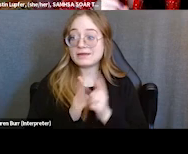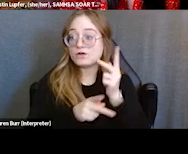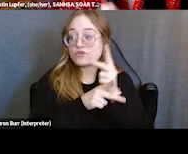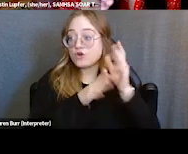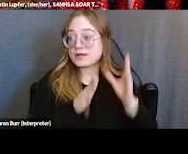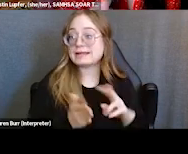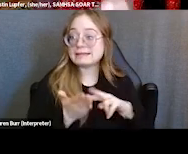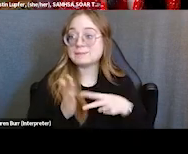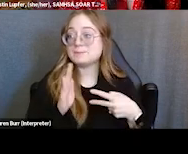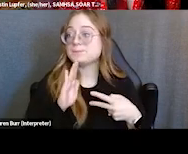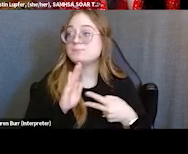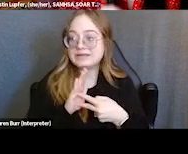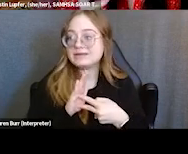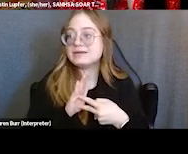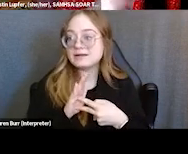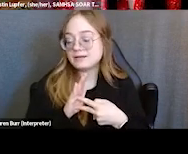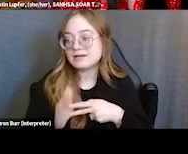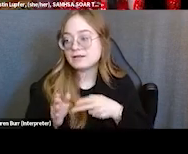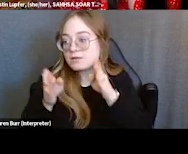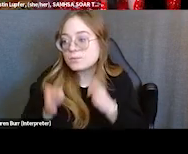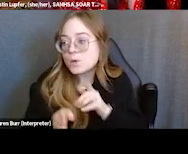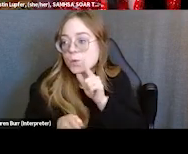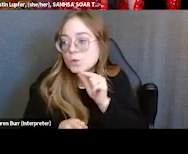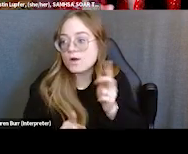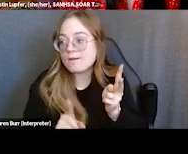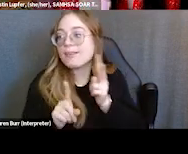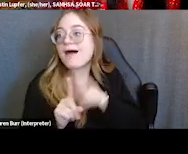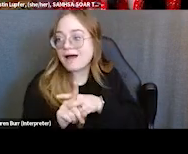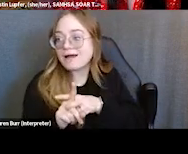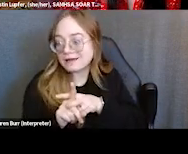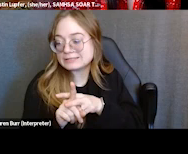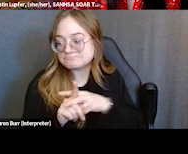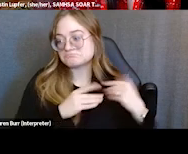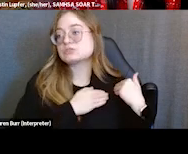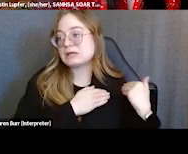the person who's applying, the individual is, once that court appointed legal guardian is in place,